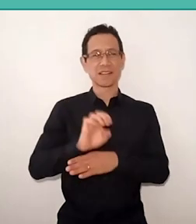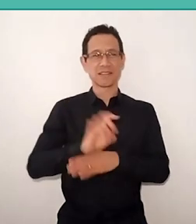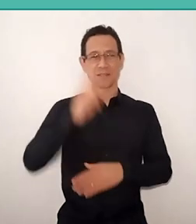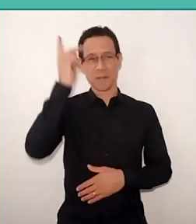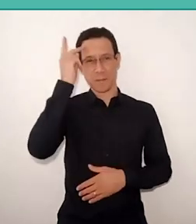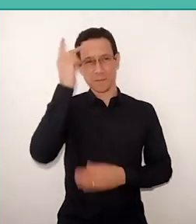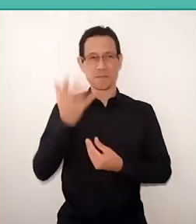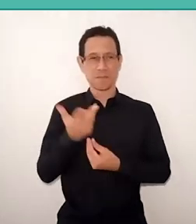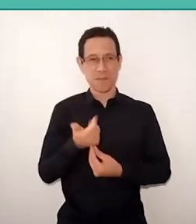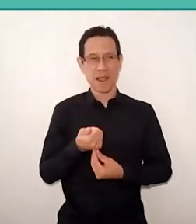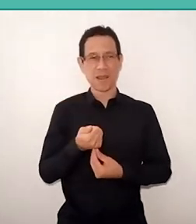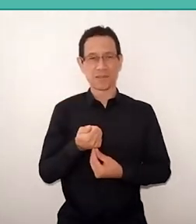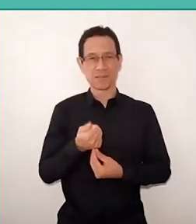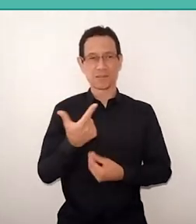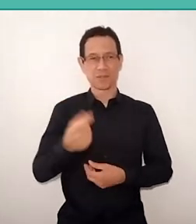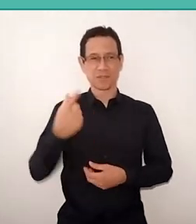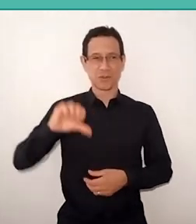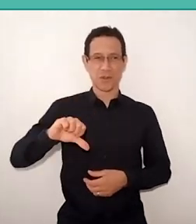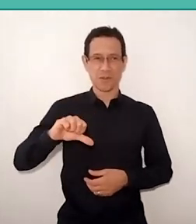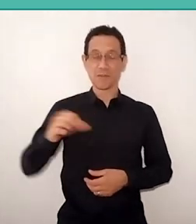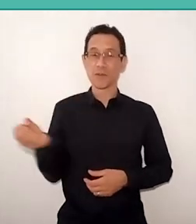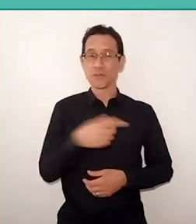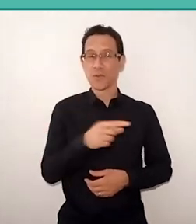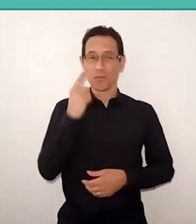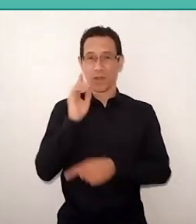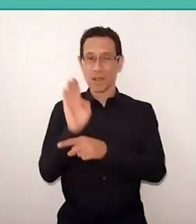and the latest acknowledgment to Bel's contribution, was this year,